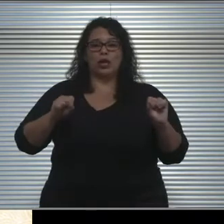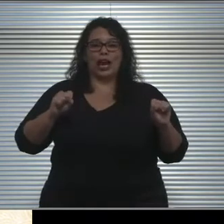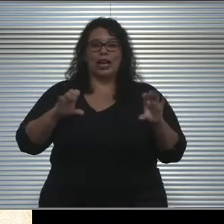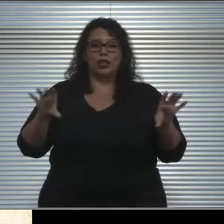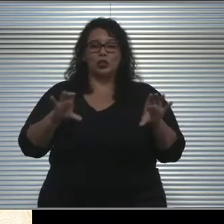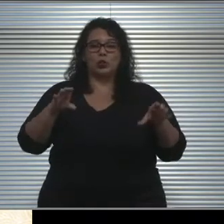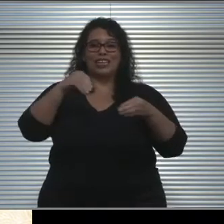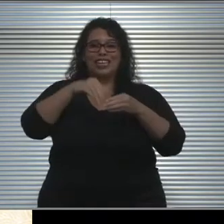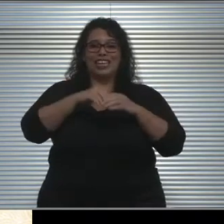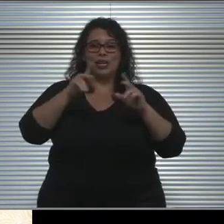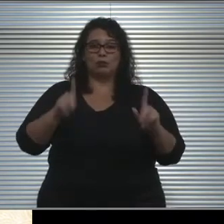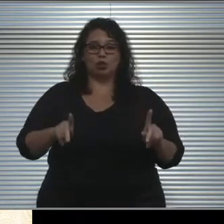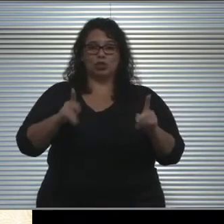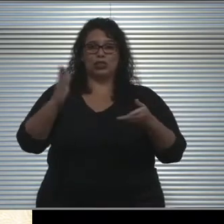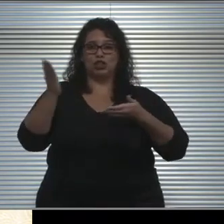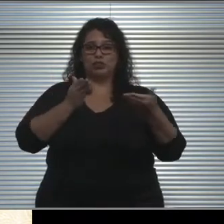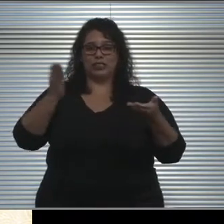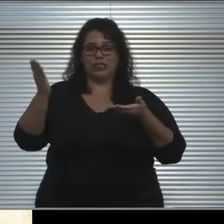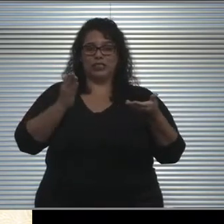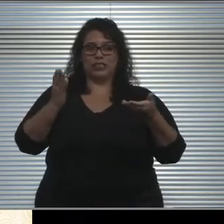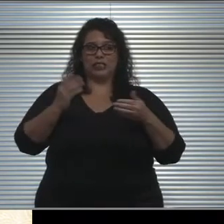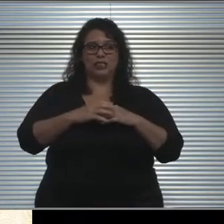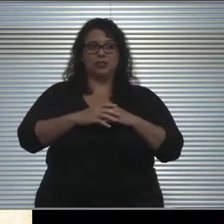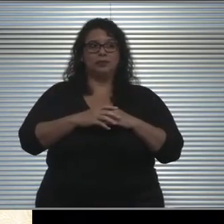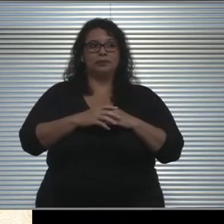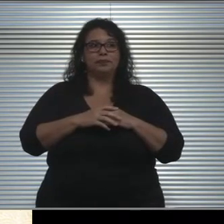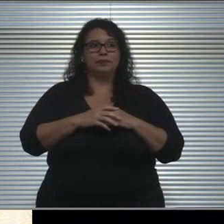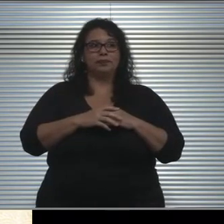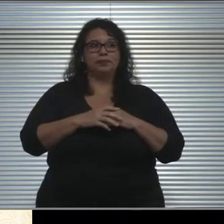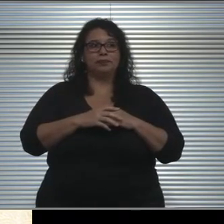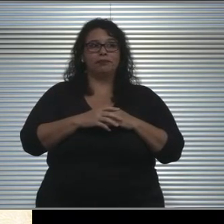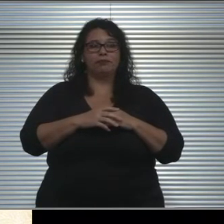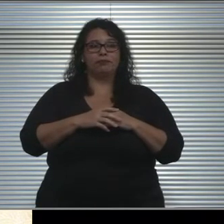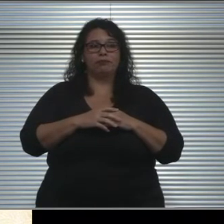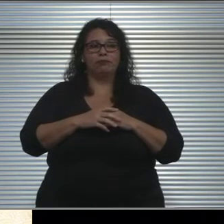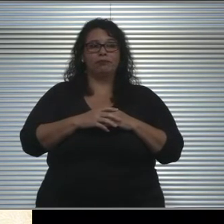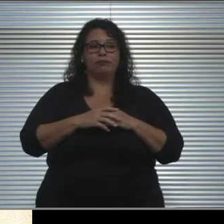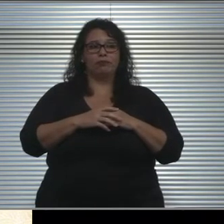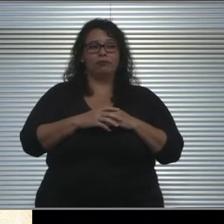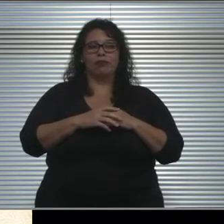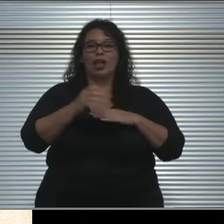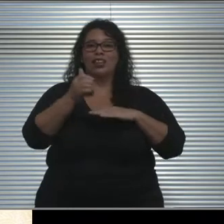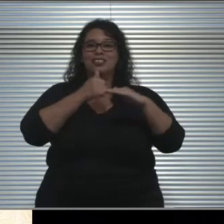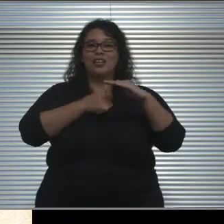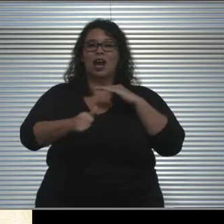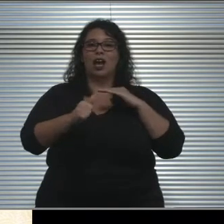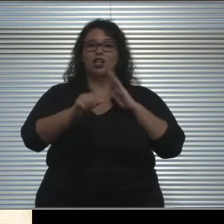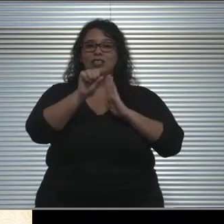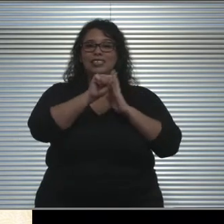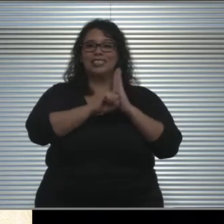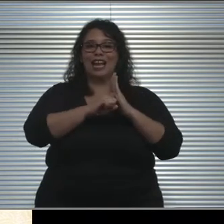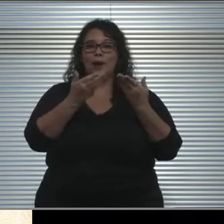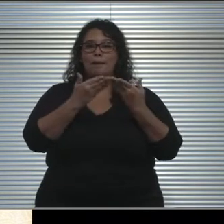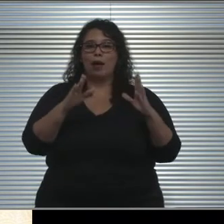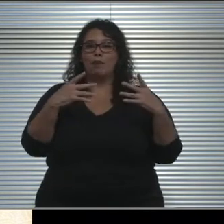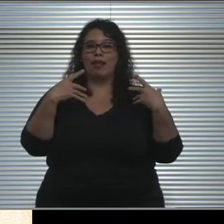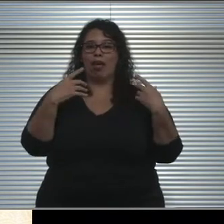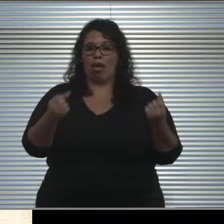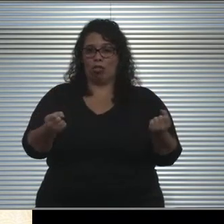if school is otherwise unable to reopen under state public health directives. And it also enabled schools